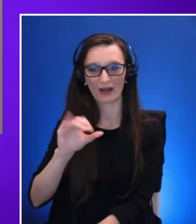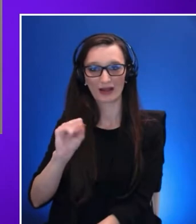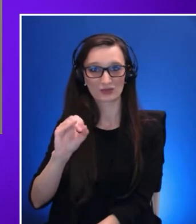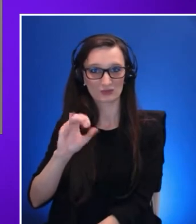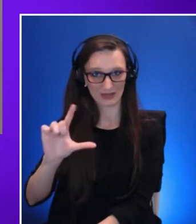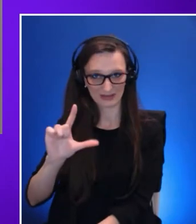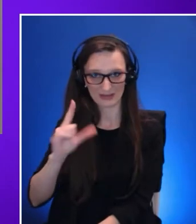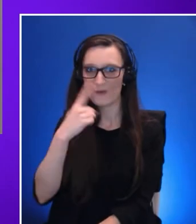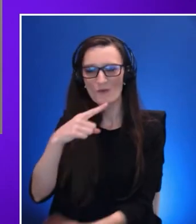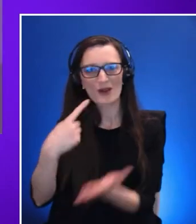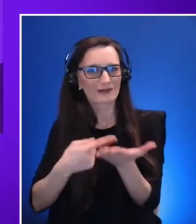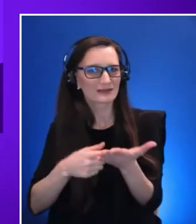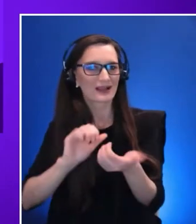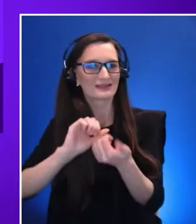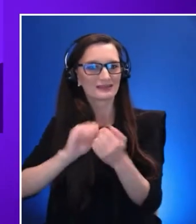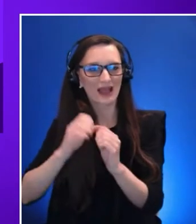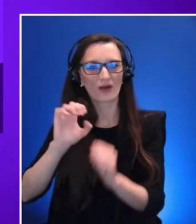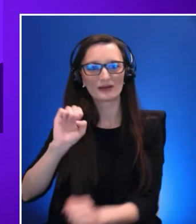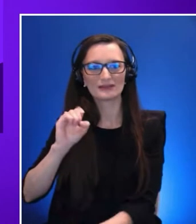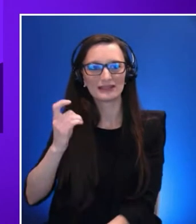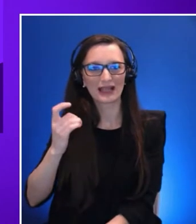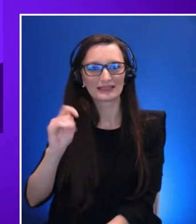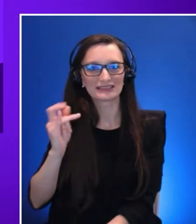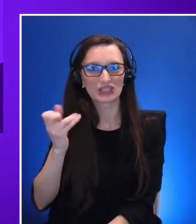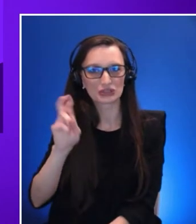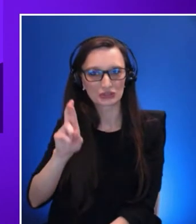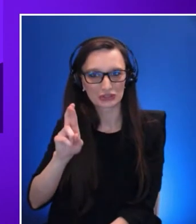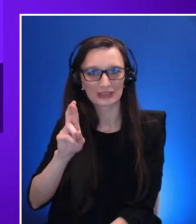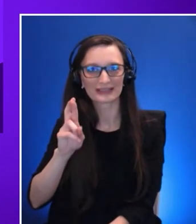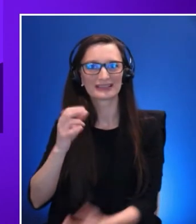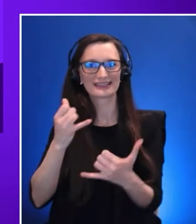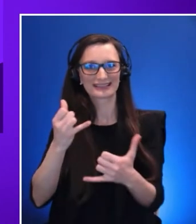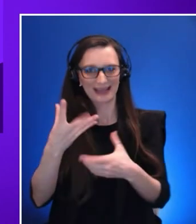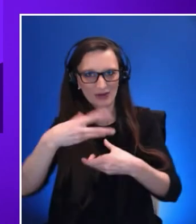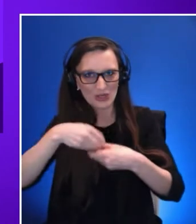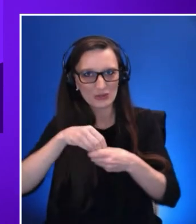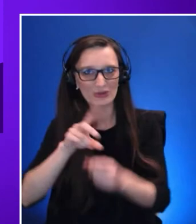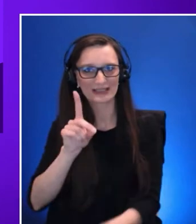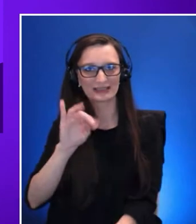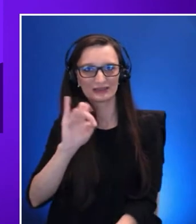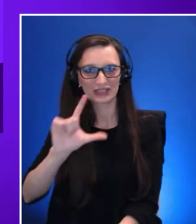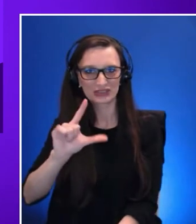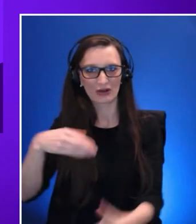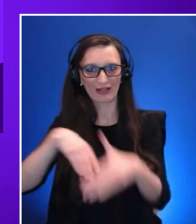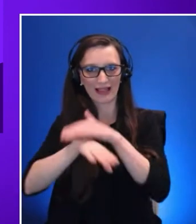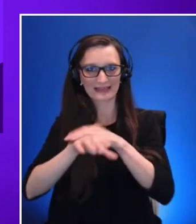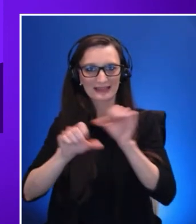is embodying digital accessibility by pioneering inclusive design at the core of the metaverse